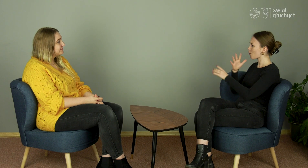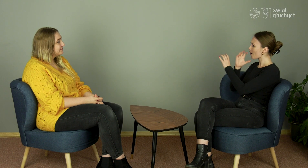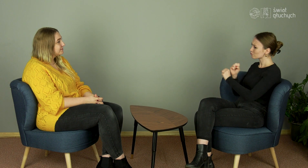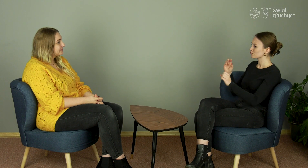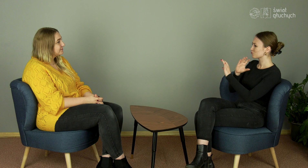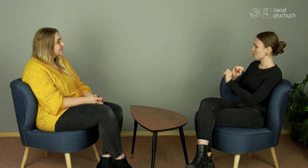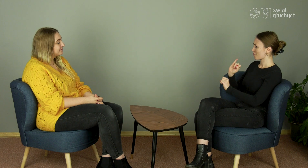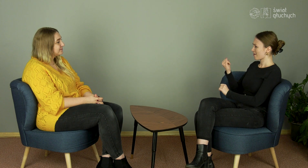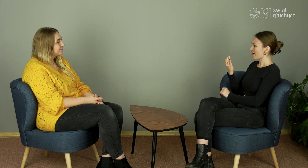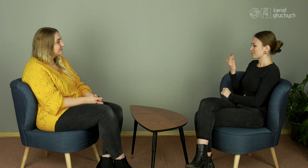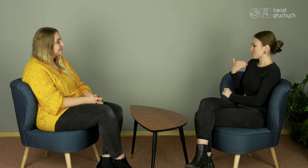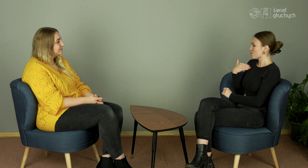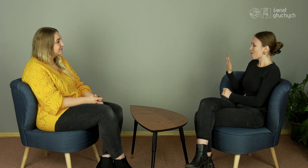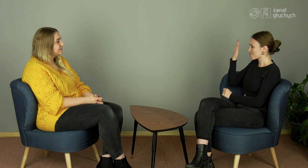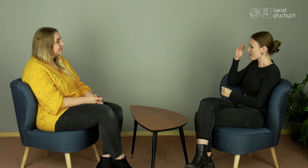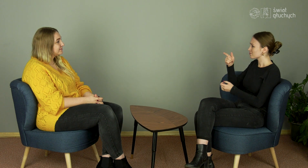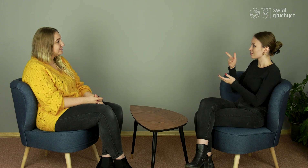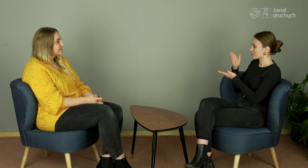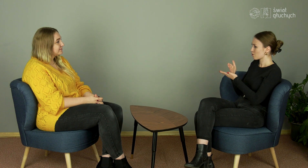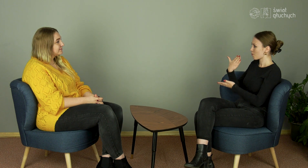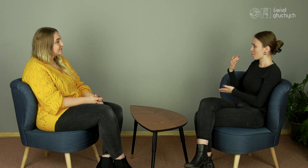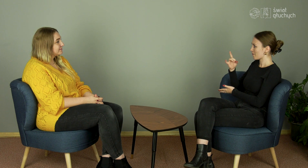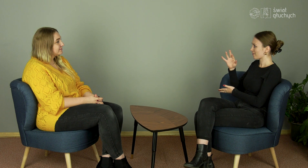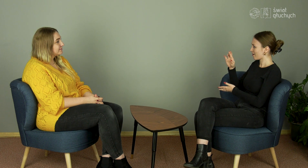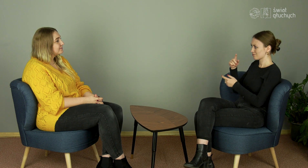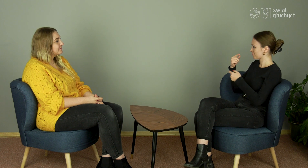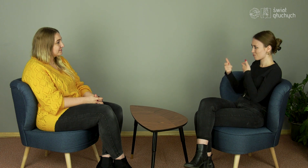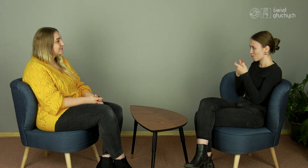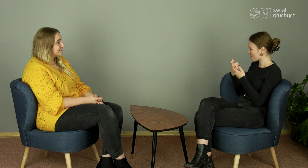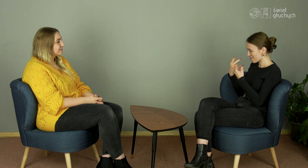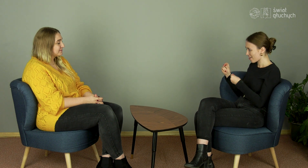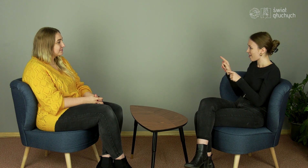What kind of schools you graduated. I know that you didn't do only a master's degree,